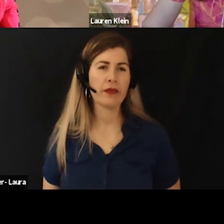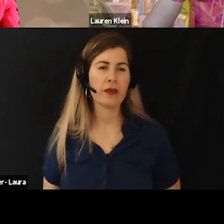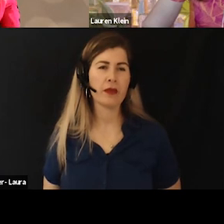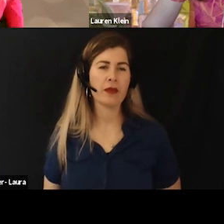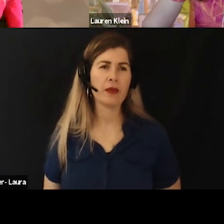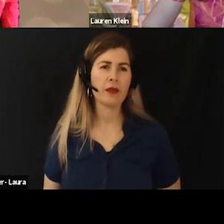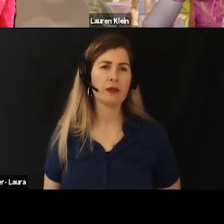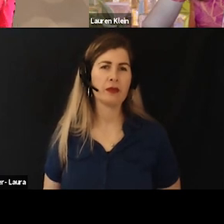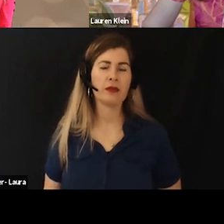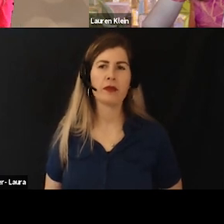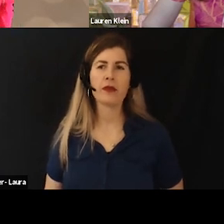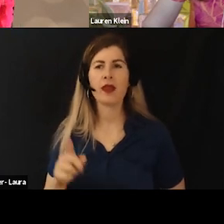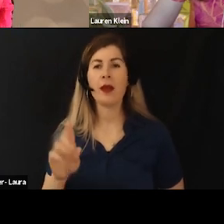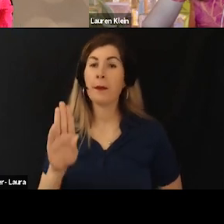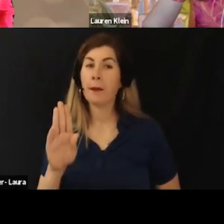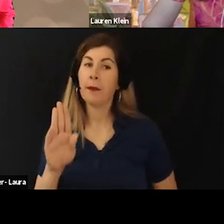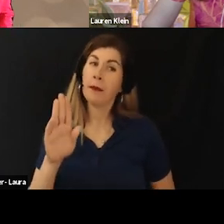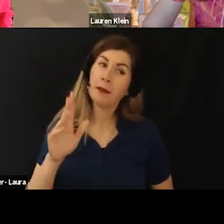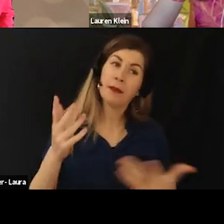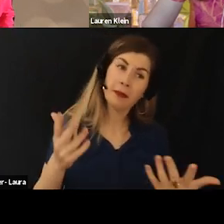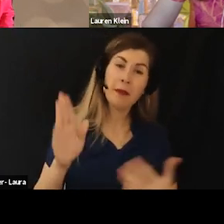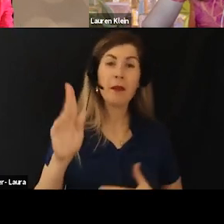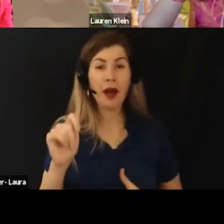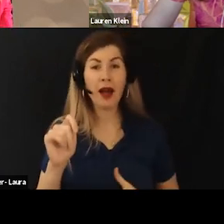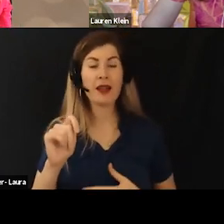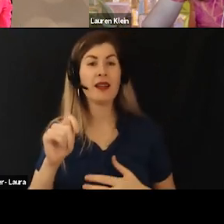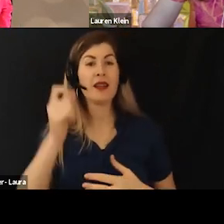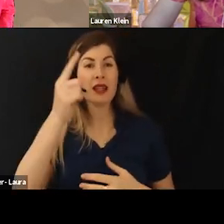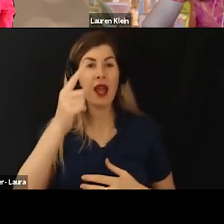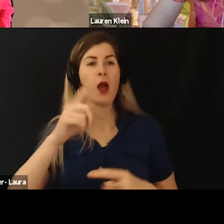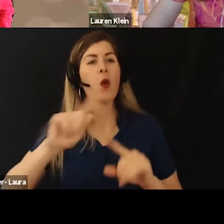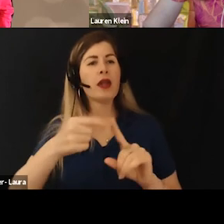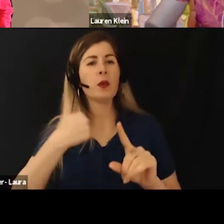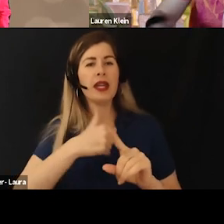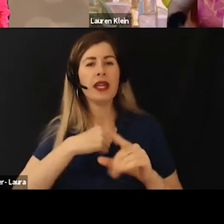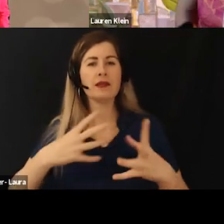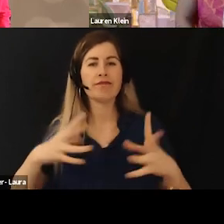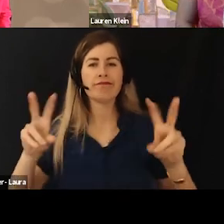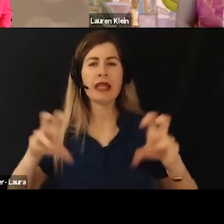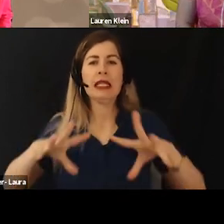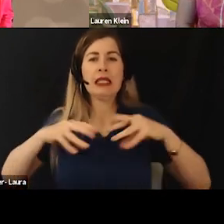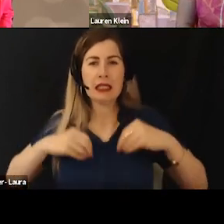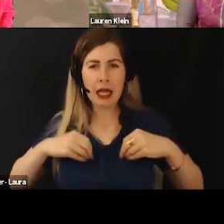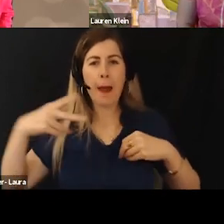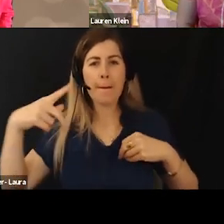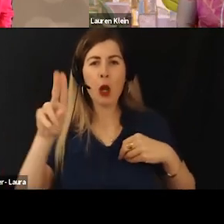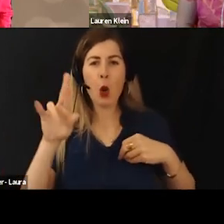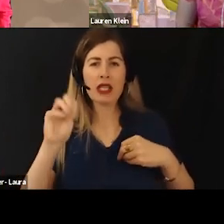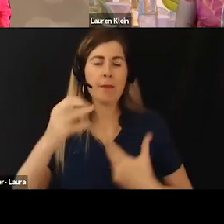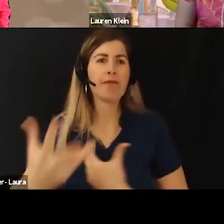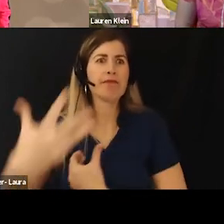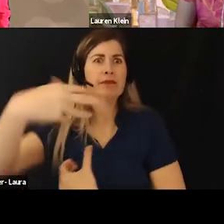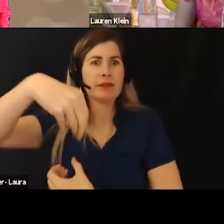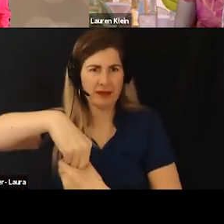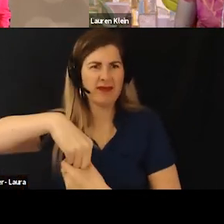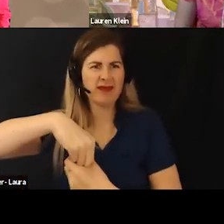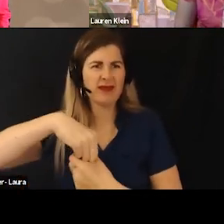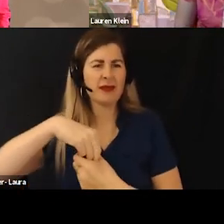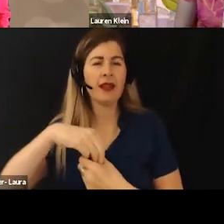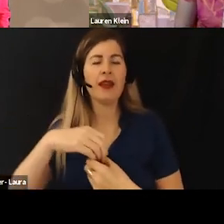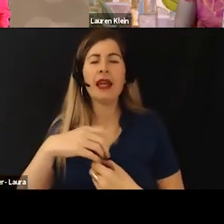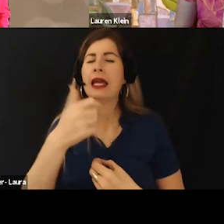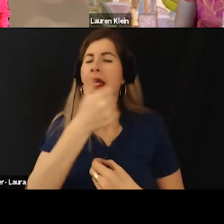But, so, when we were embracing pluralism, and then this this question does come up in any kind of design process.